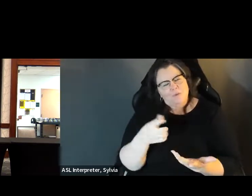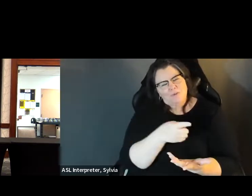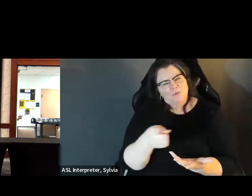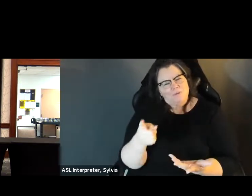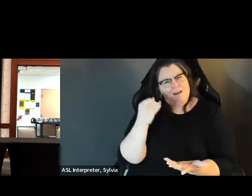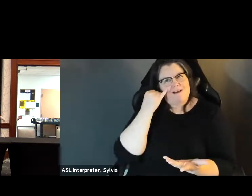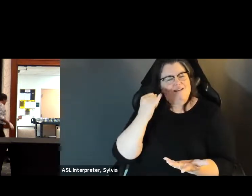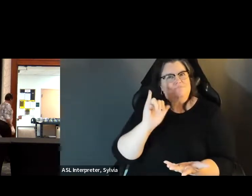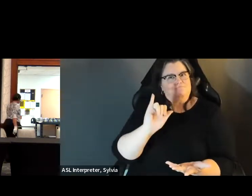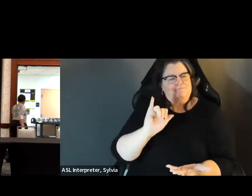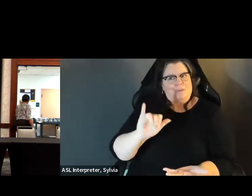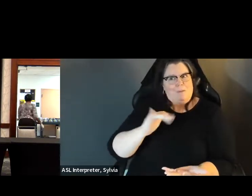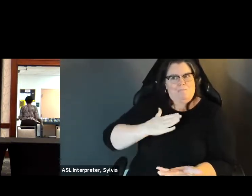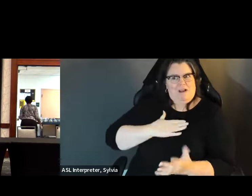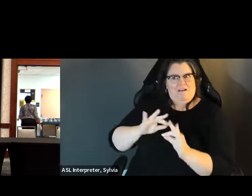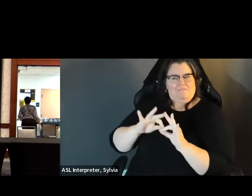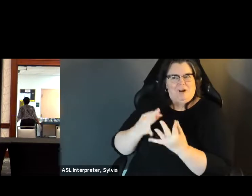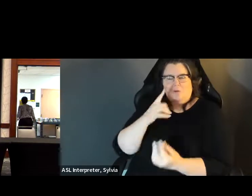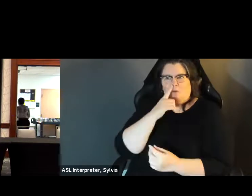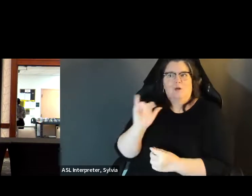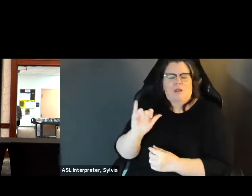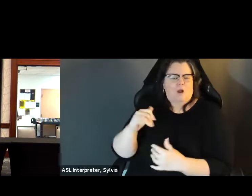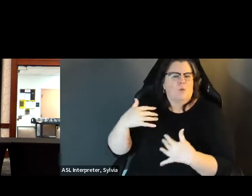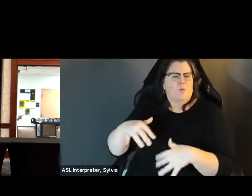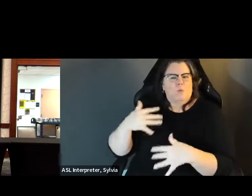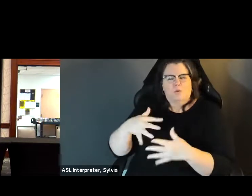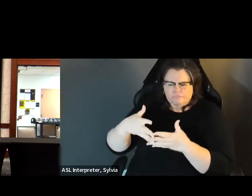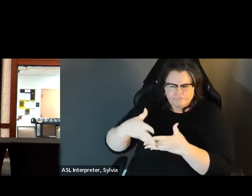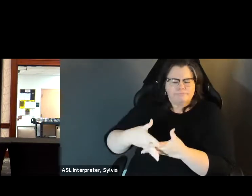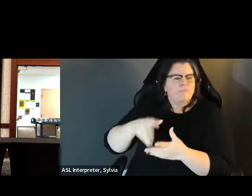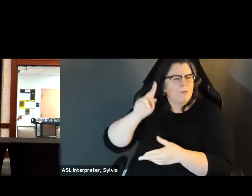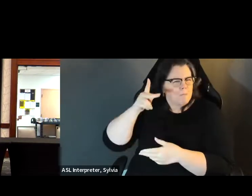election, big or small. So you get the picture. Public